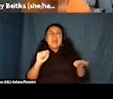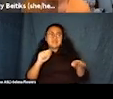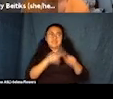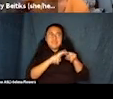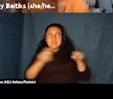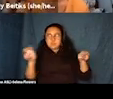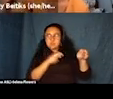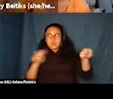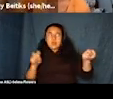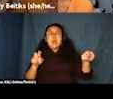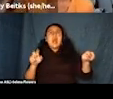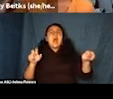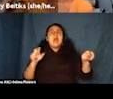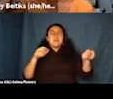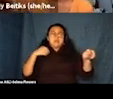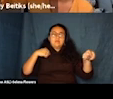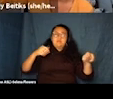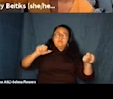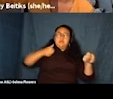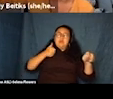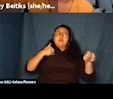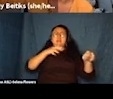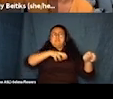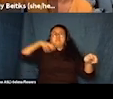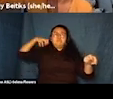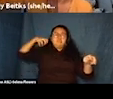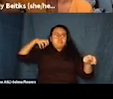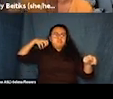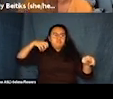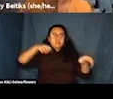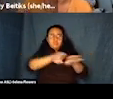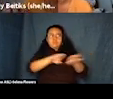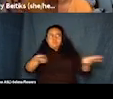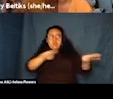So we give multiple places where we'll just remove chairs from the seating so that wheelchair riders can